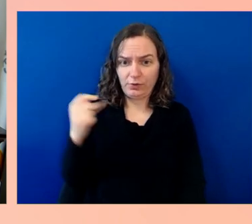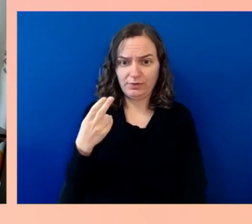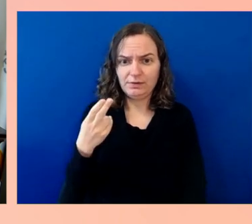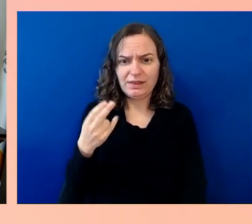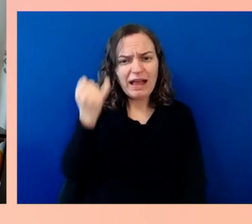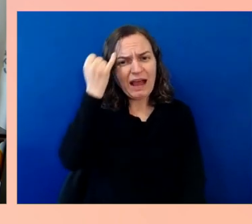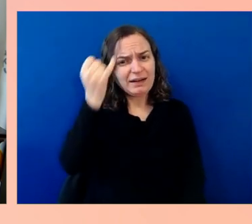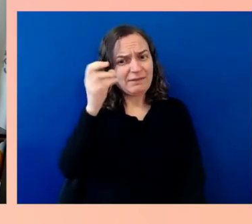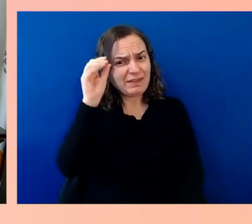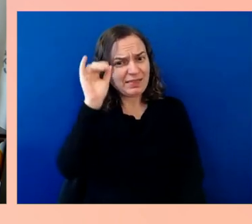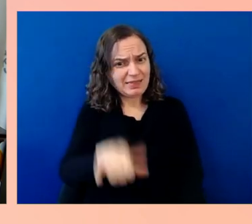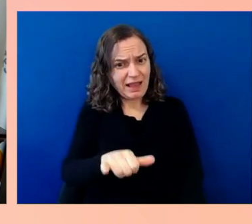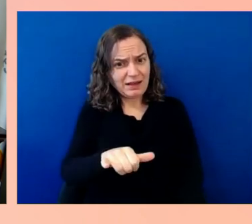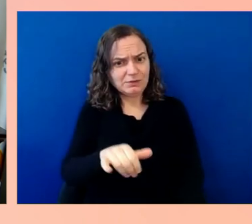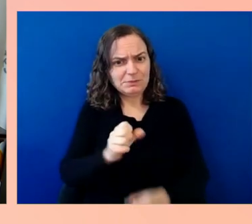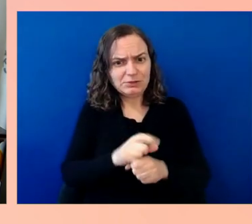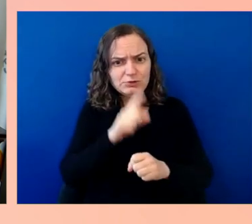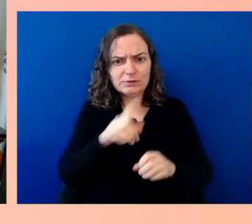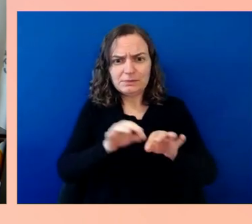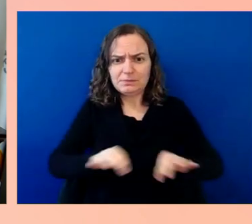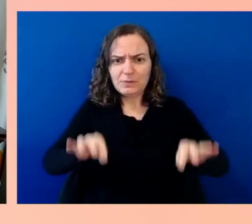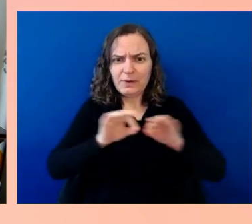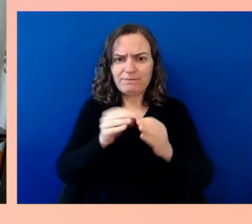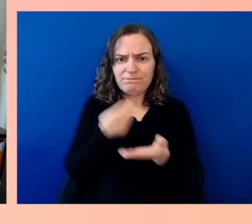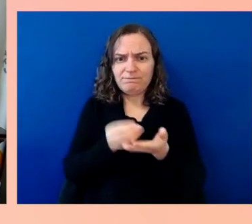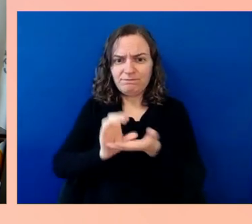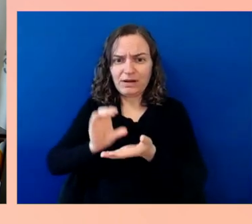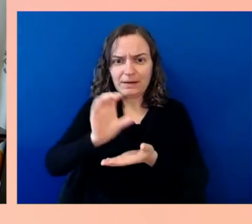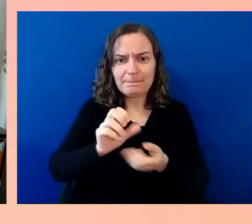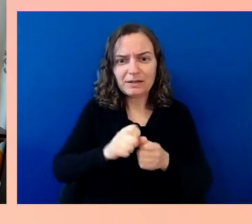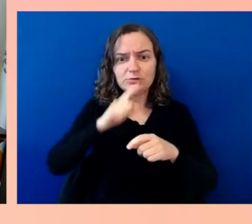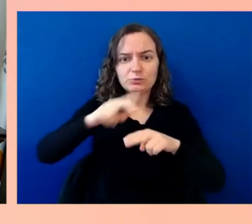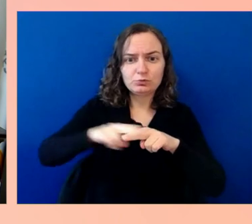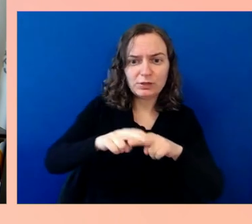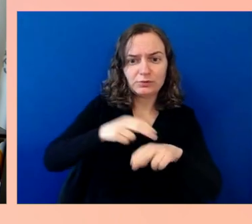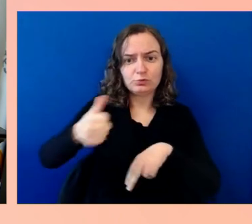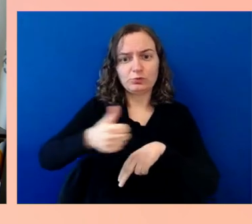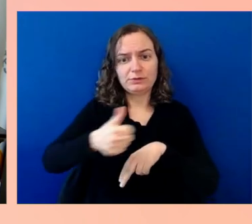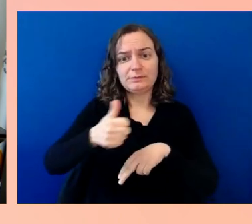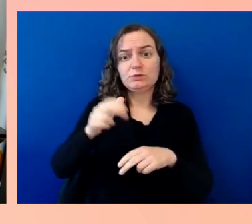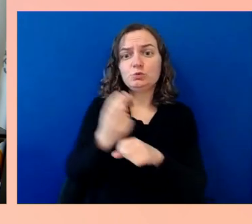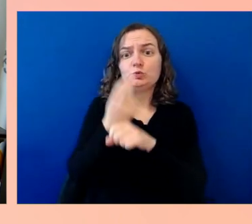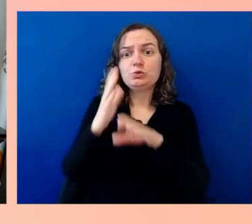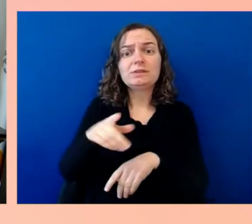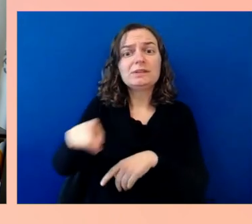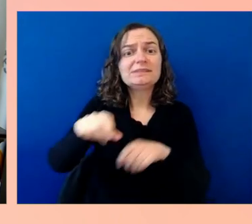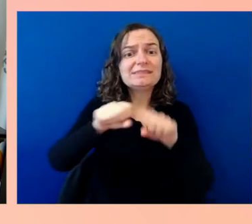all users and finally bring them into full compliance with the ADA. $1.7 billion, going into this,